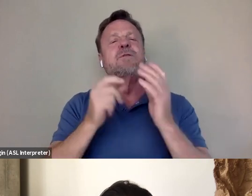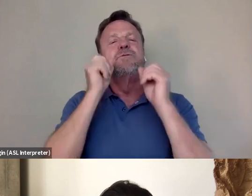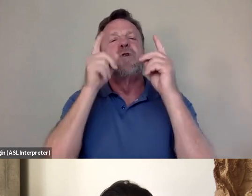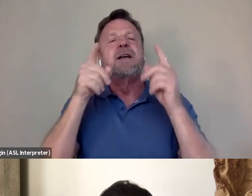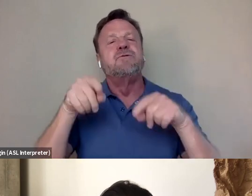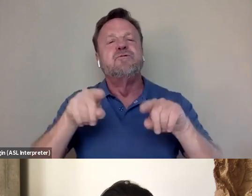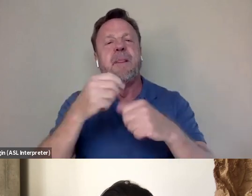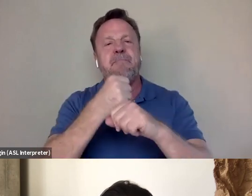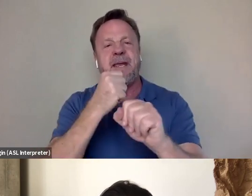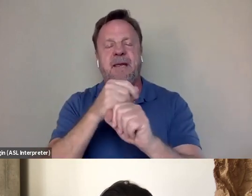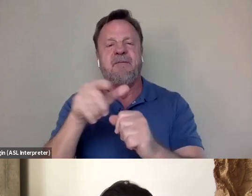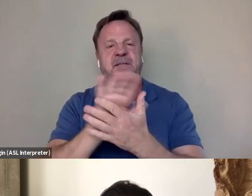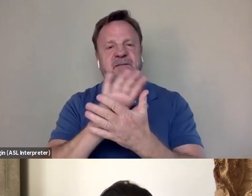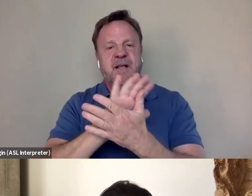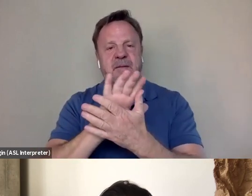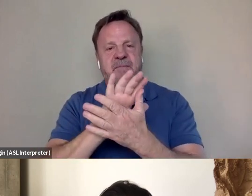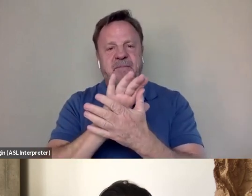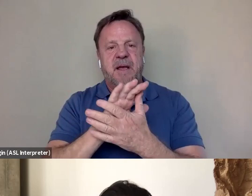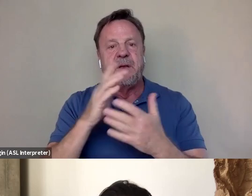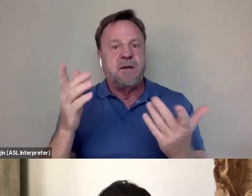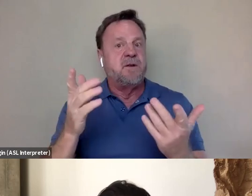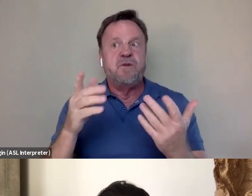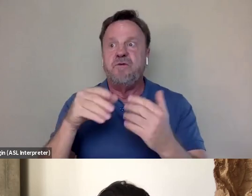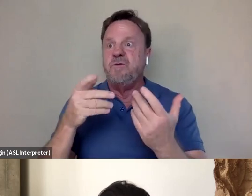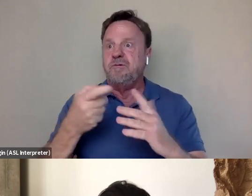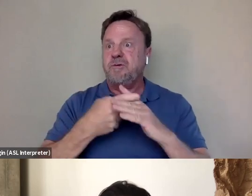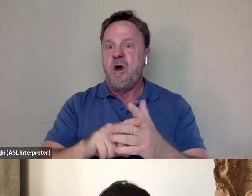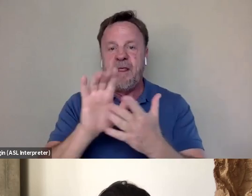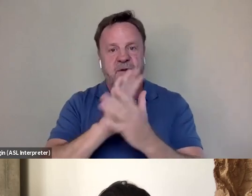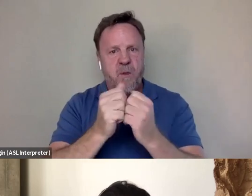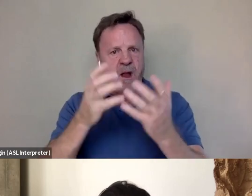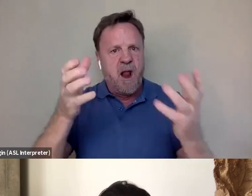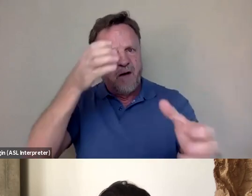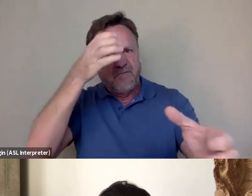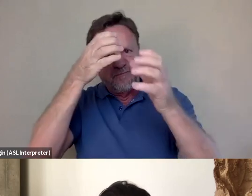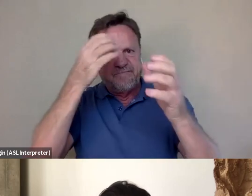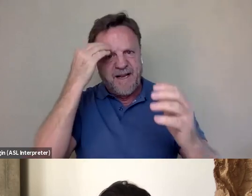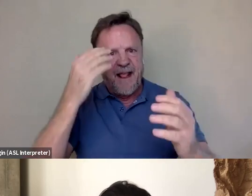because clearly you went into it with a lot of knowledge and enthusiasm for this subject matter,